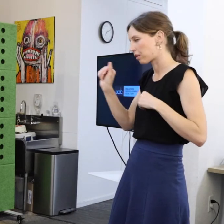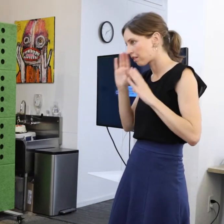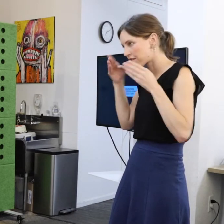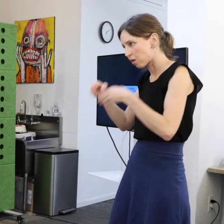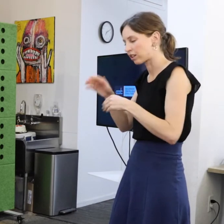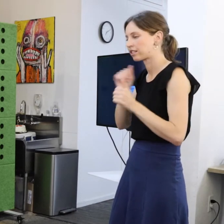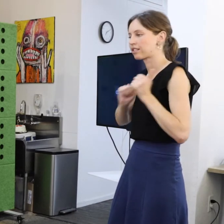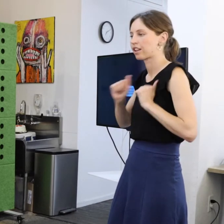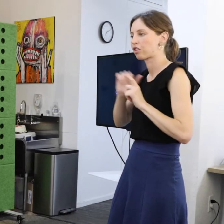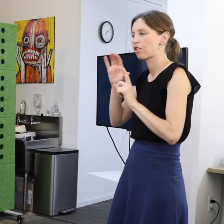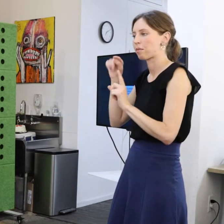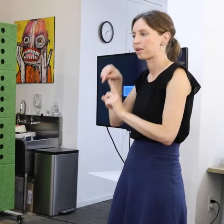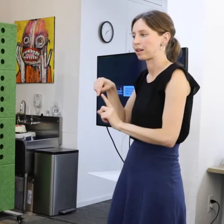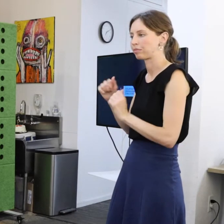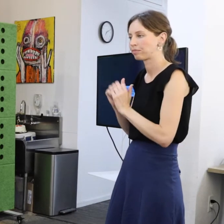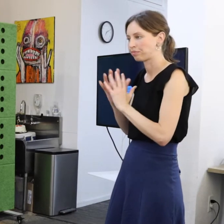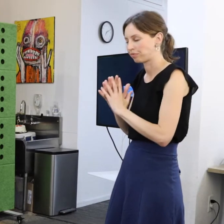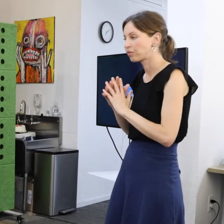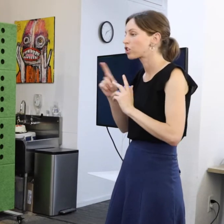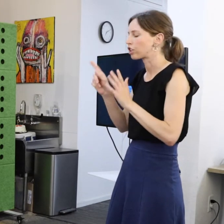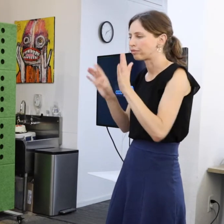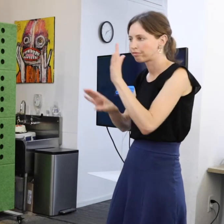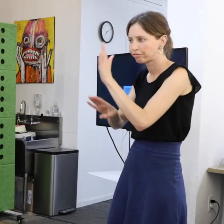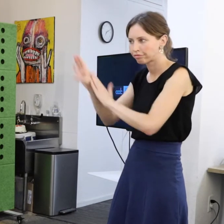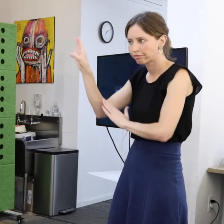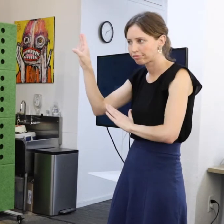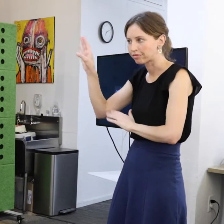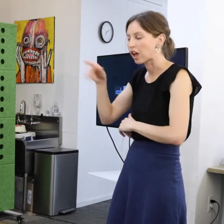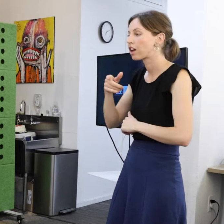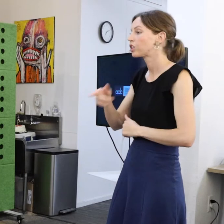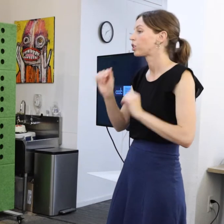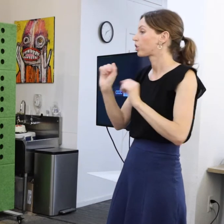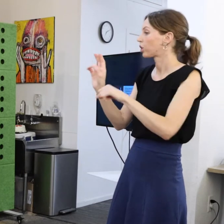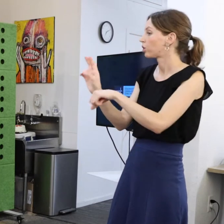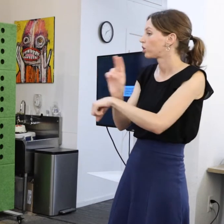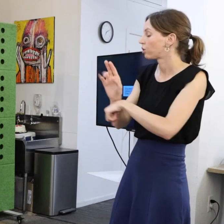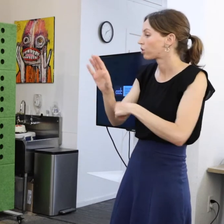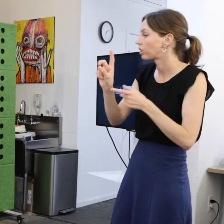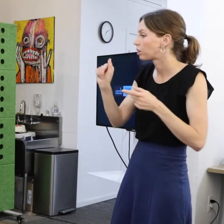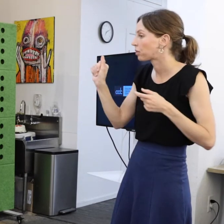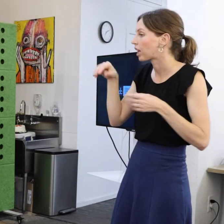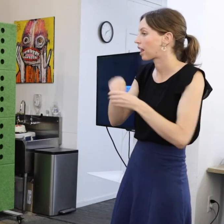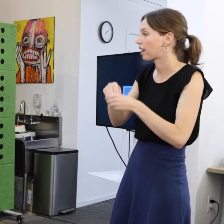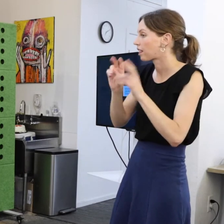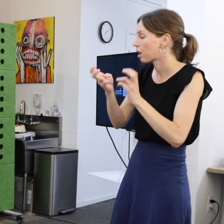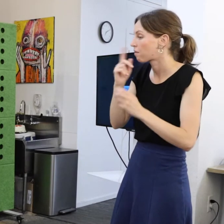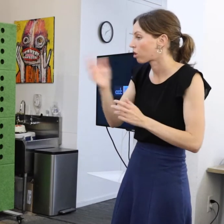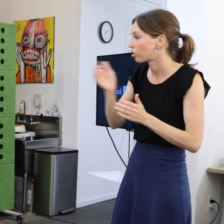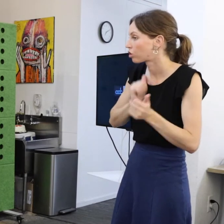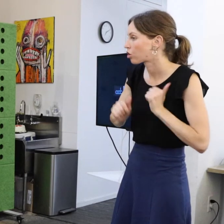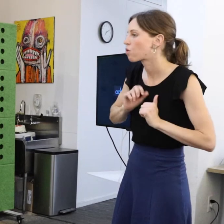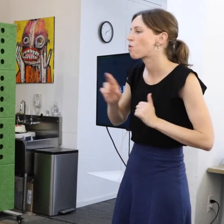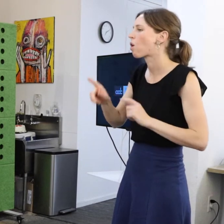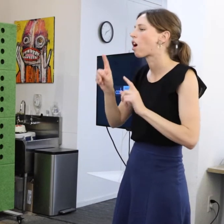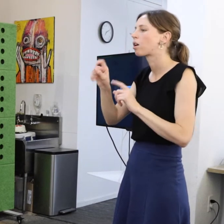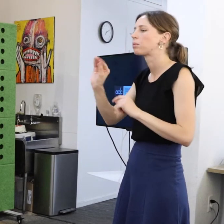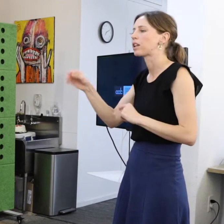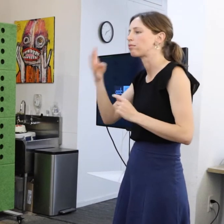theater company. She excelled. She can either use her disability as the theme of the show or totally ignore it.